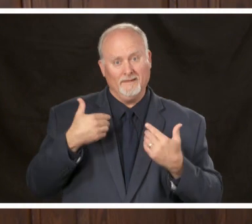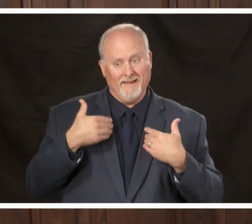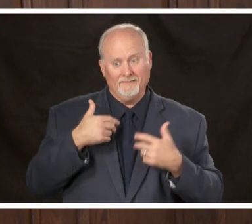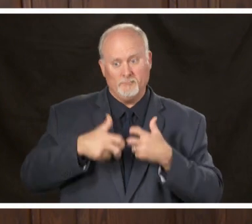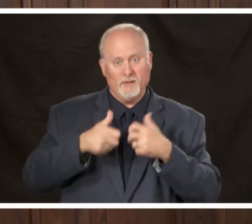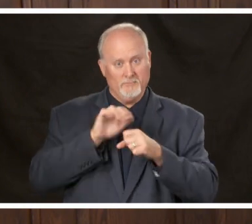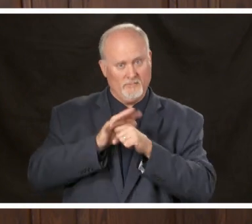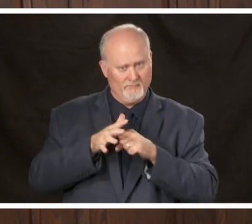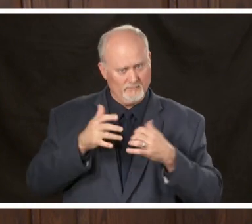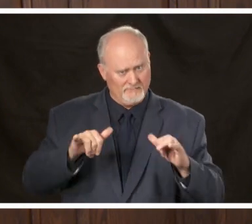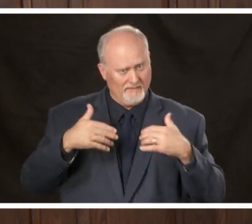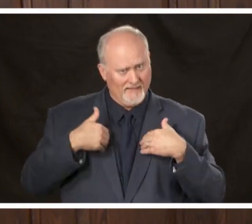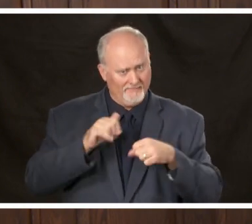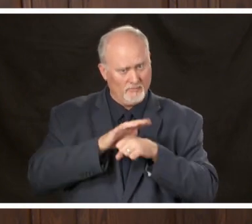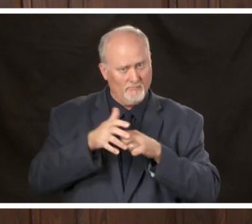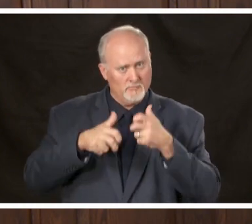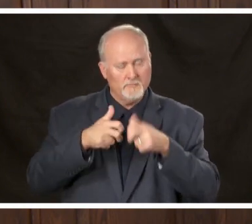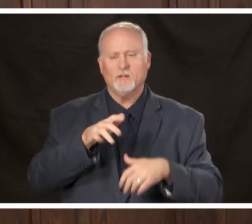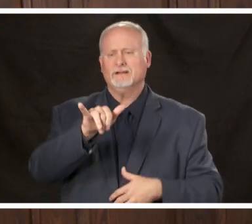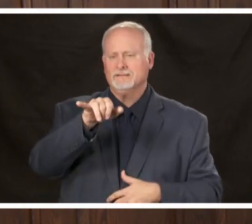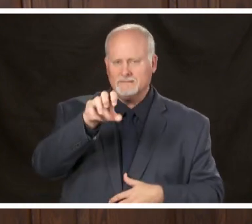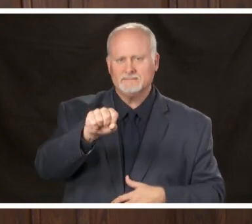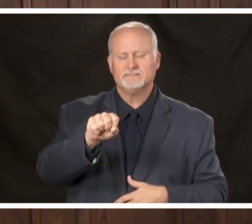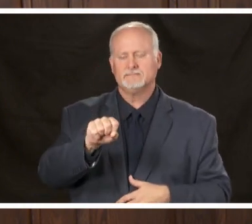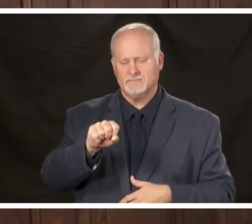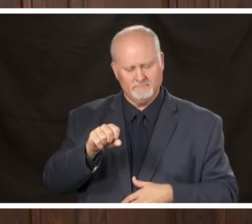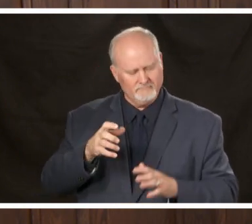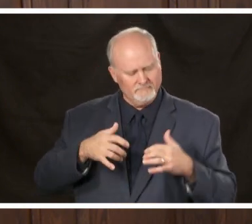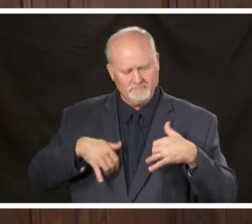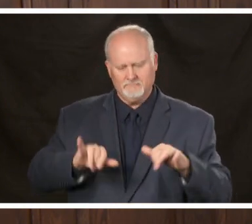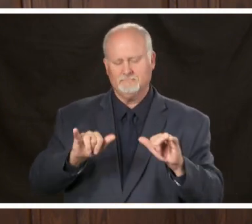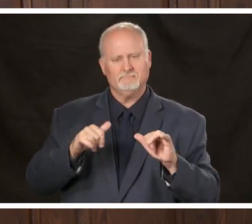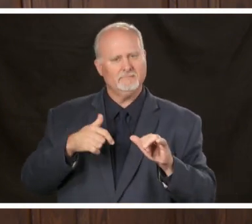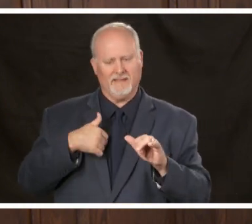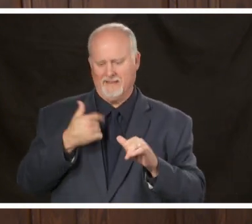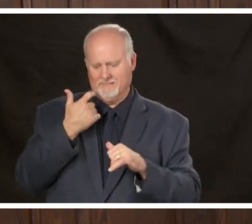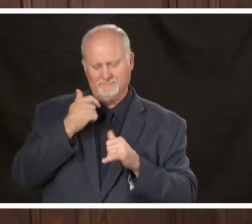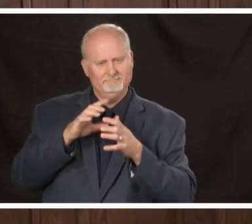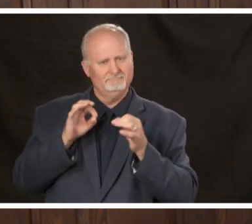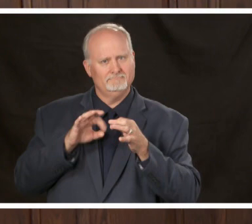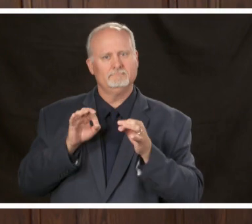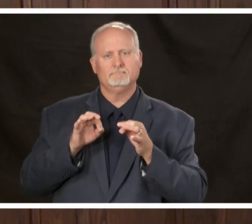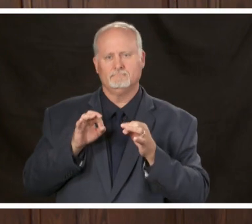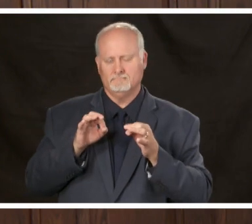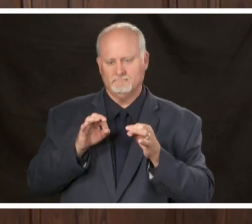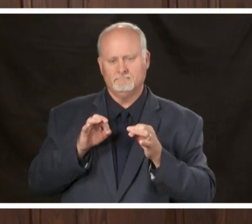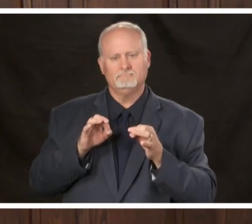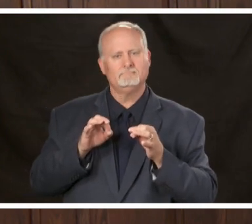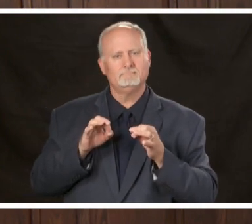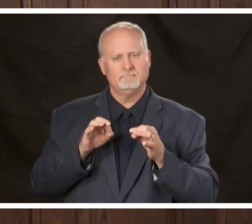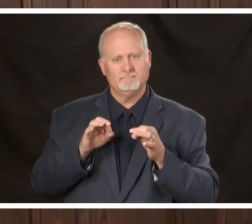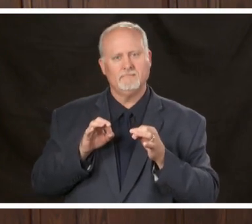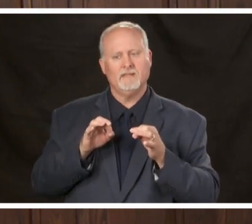you are as stated earlier when I first approached the podium I started with